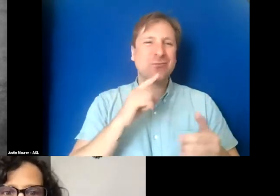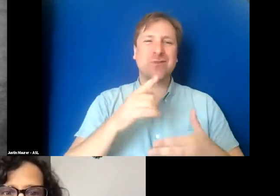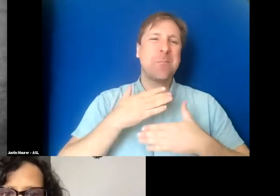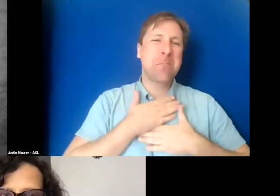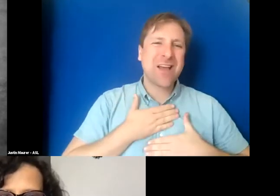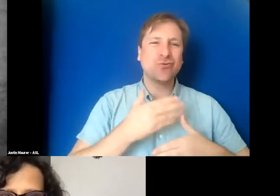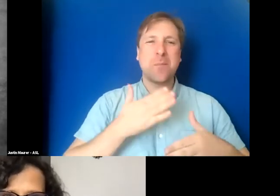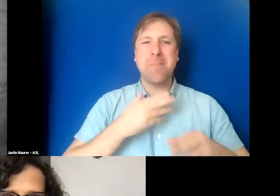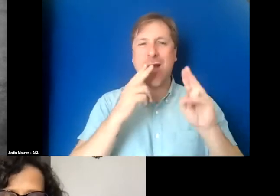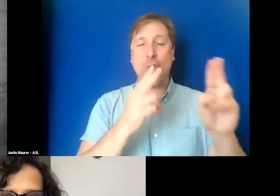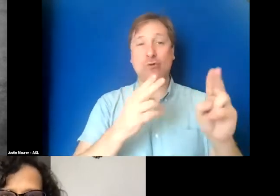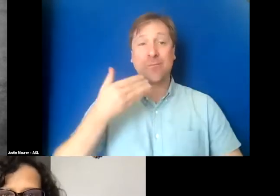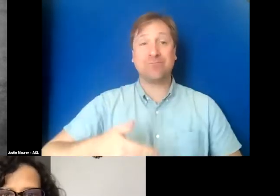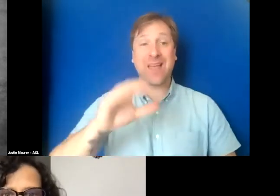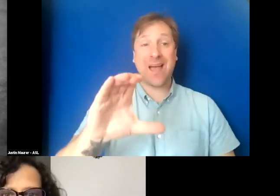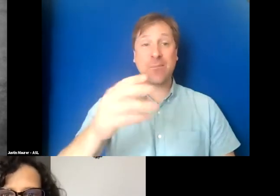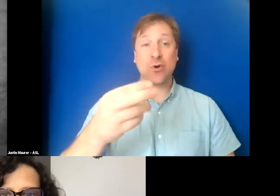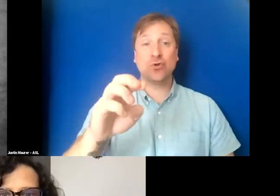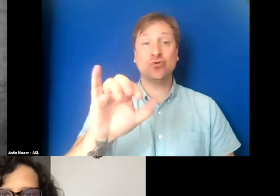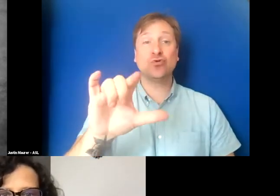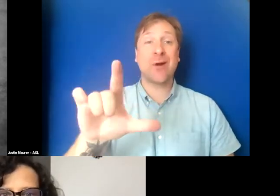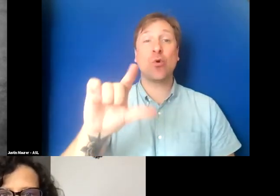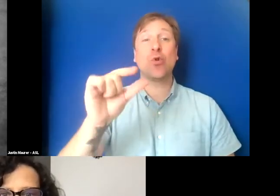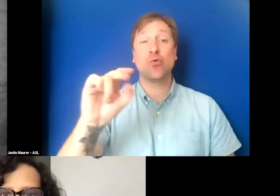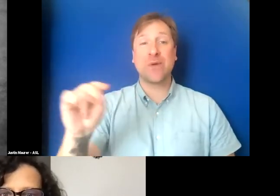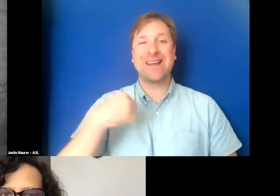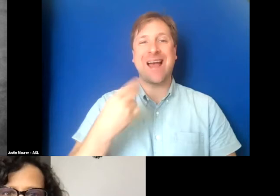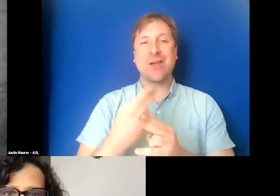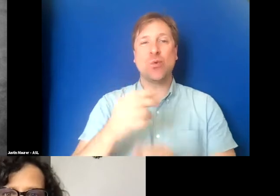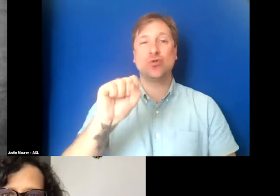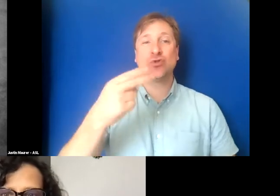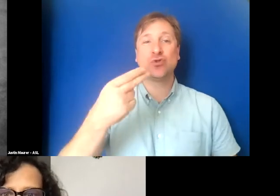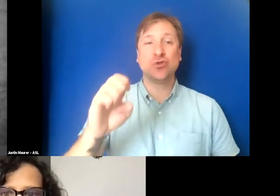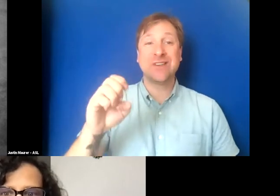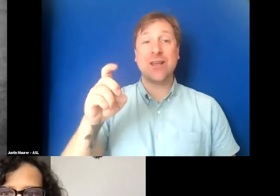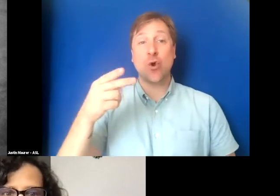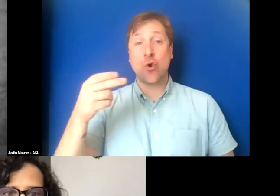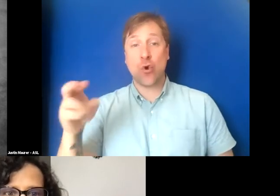I'm Cheryl Green. I use she/her pronouns. I'm a white invisibly disabled woman